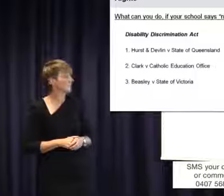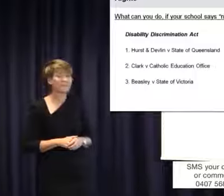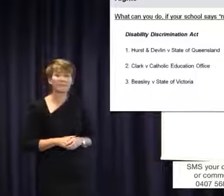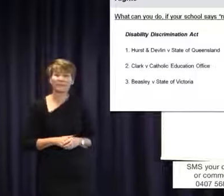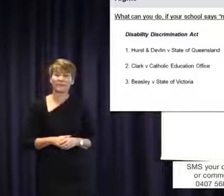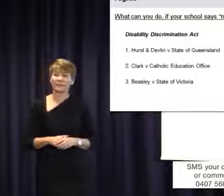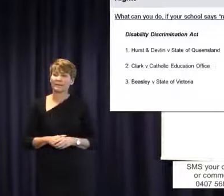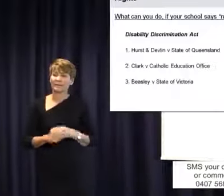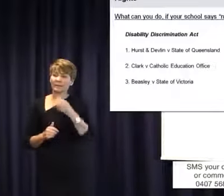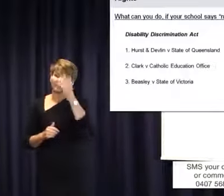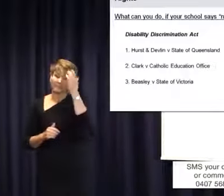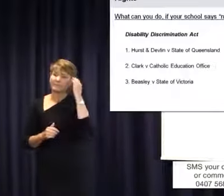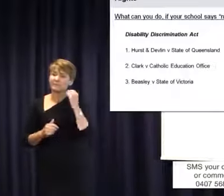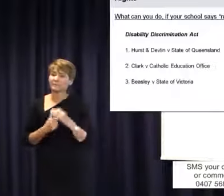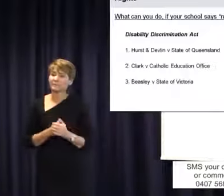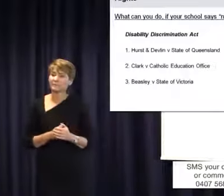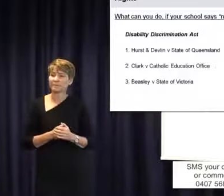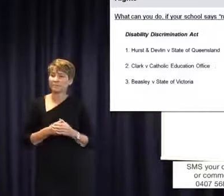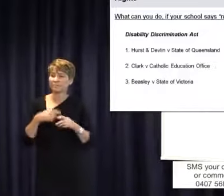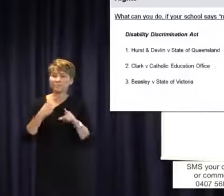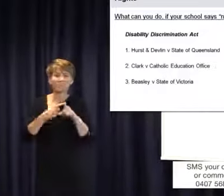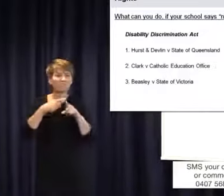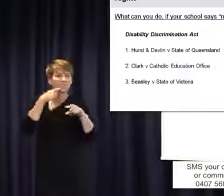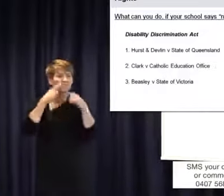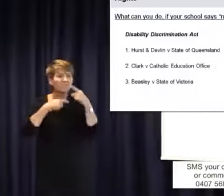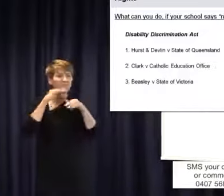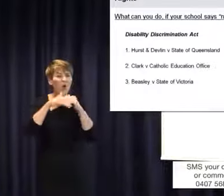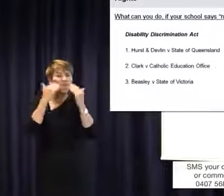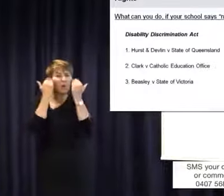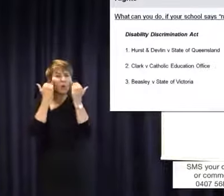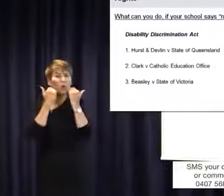wanted to quickly touch on some of the court cases that have already taken place in Australia